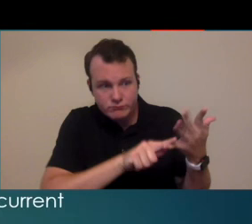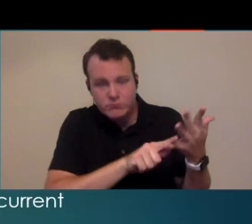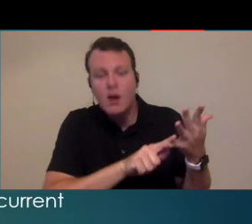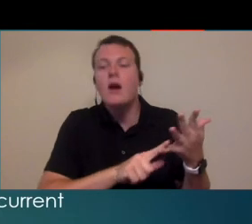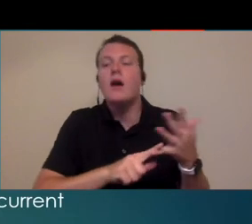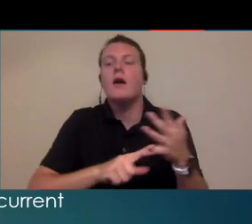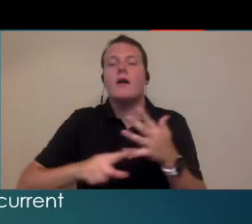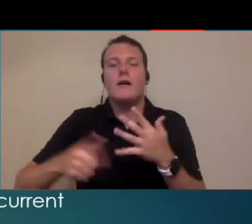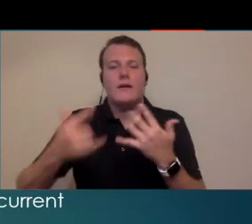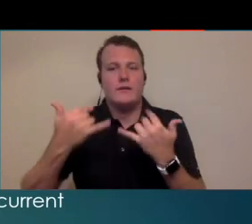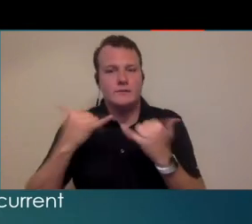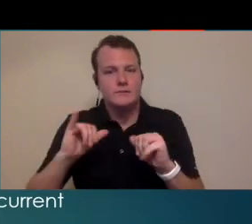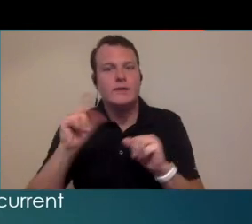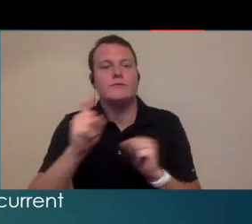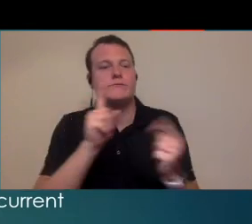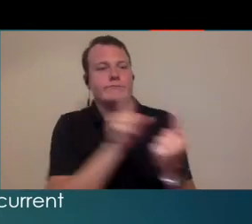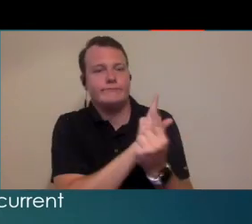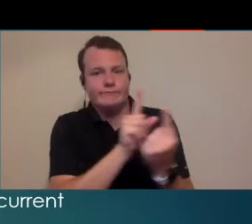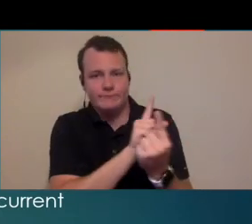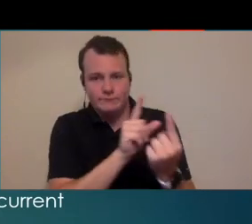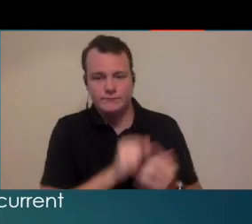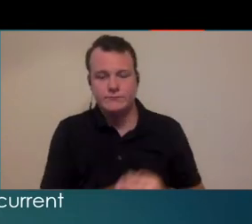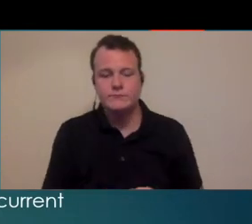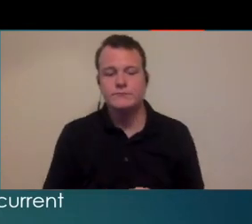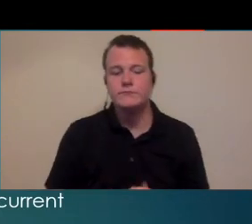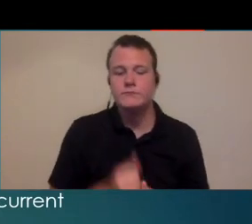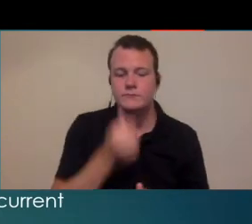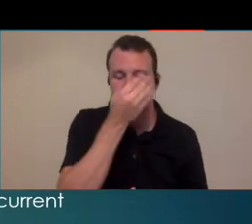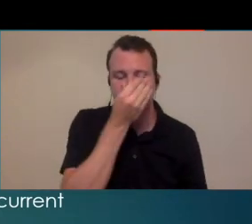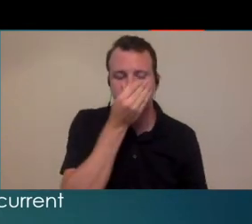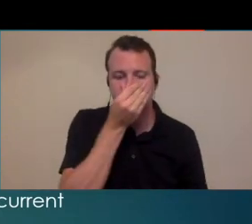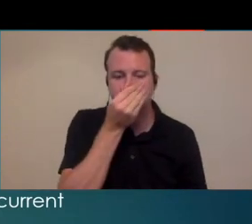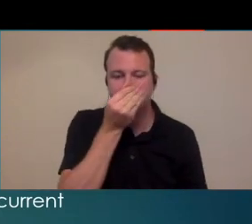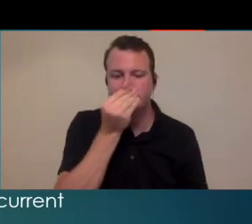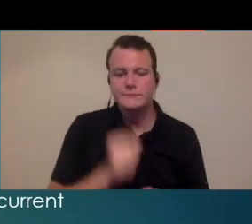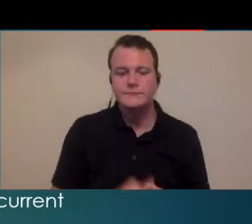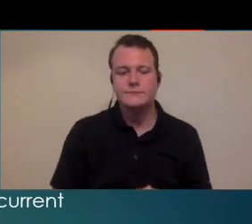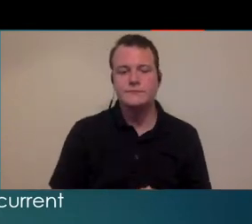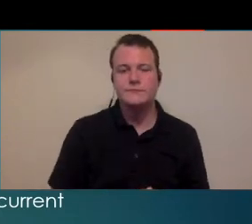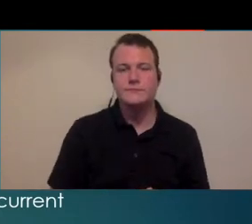necessary for those patients to continue being successful and then on the next